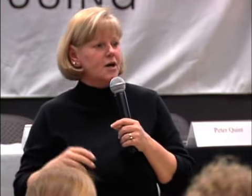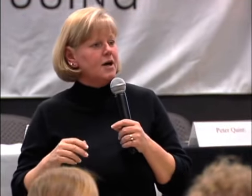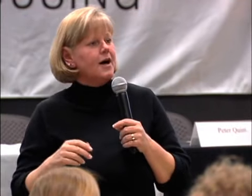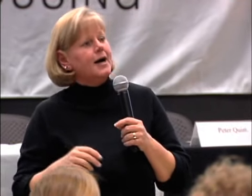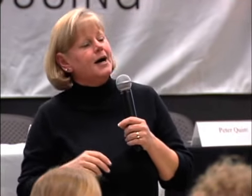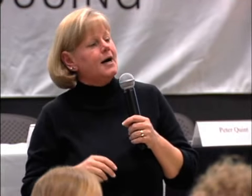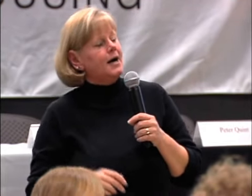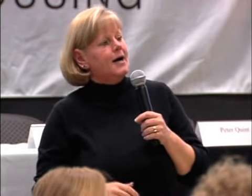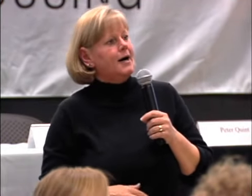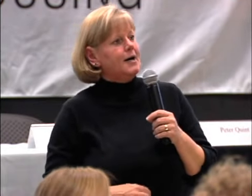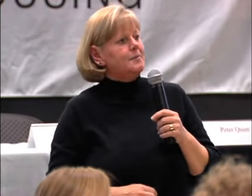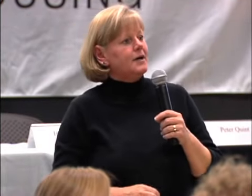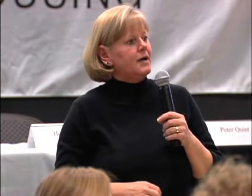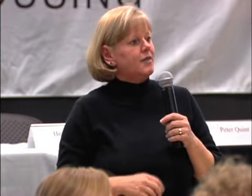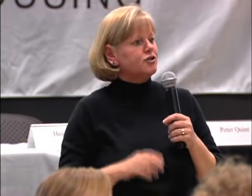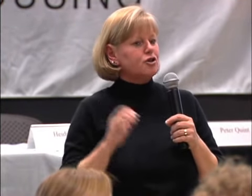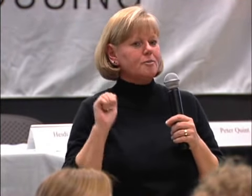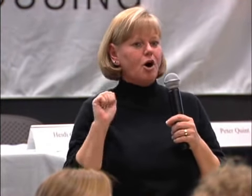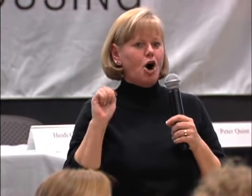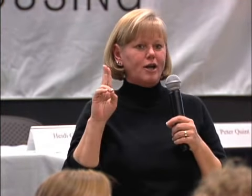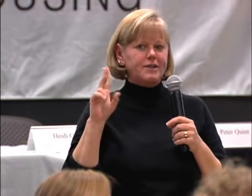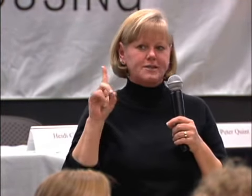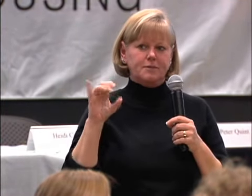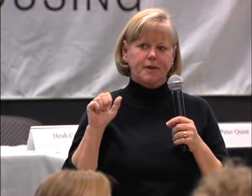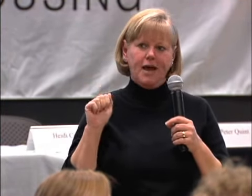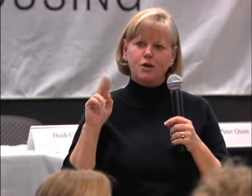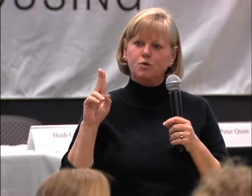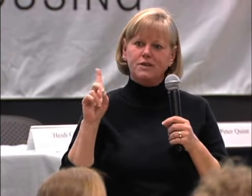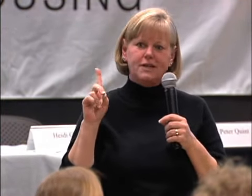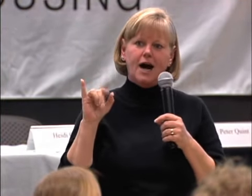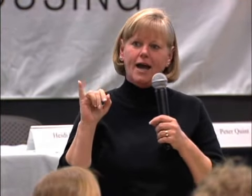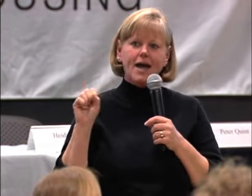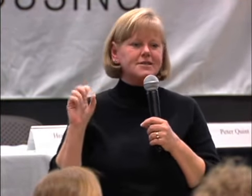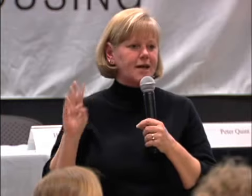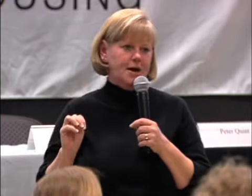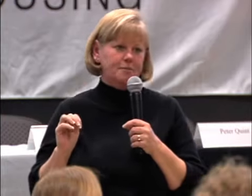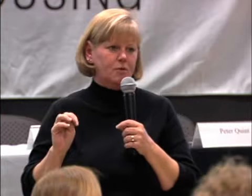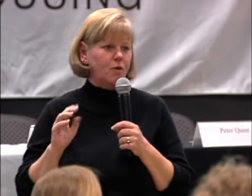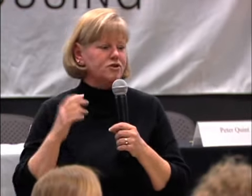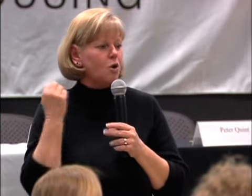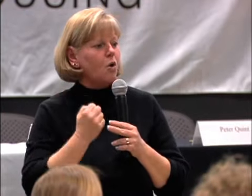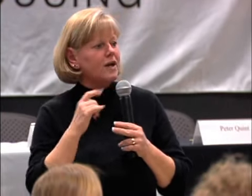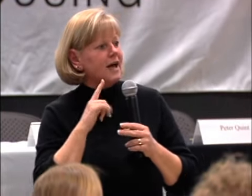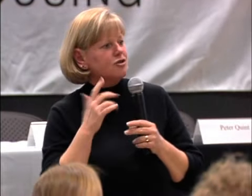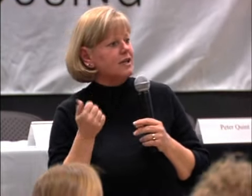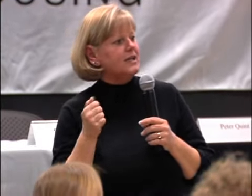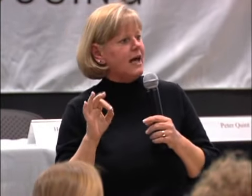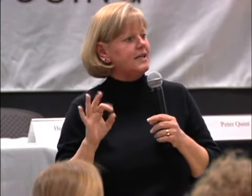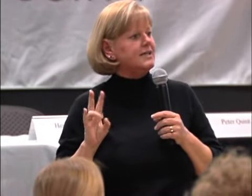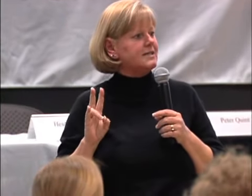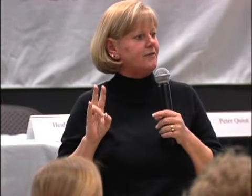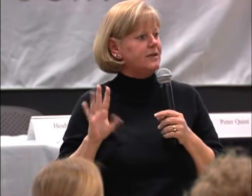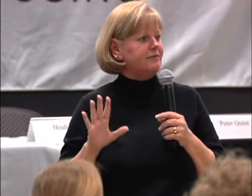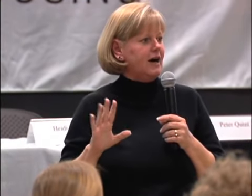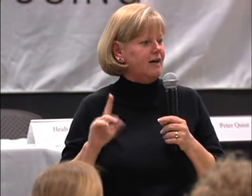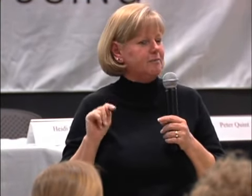THE TERM AUDISM WAS COINED IN 1975 BY TOM HUMPHRIES,